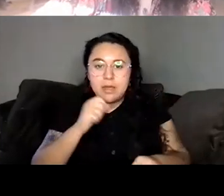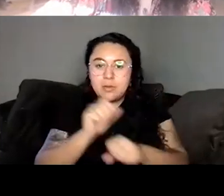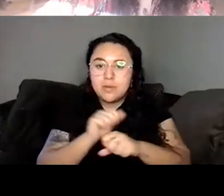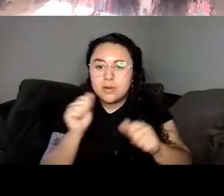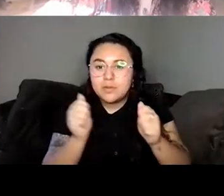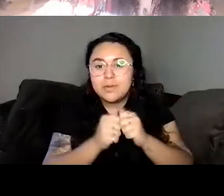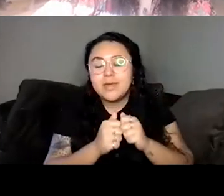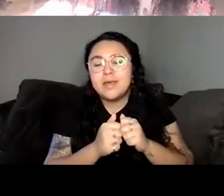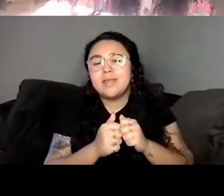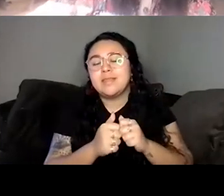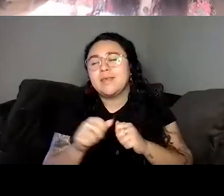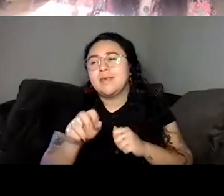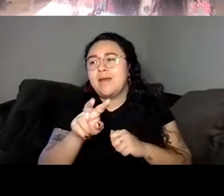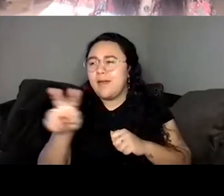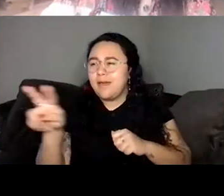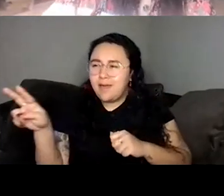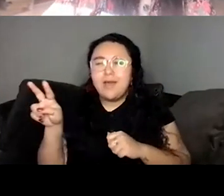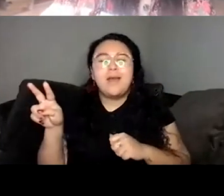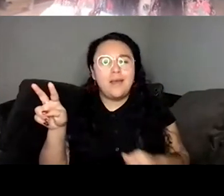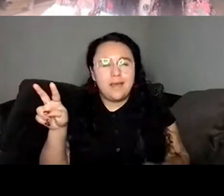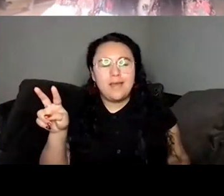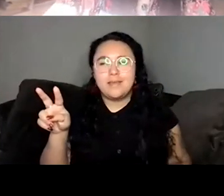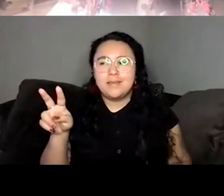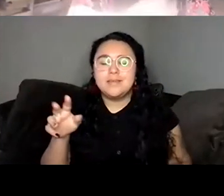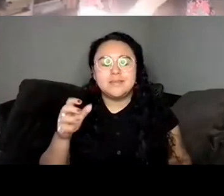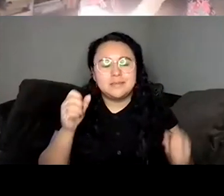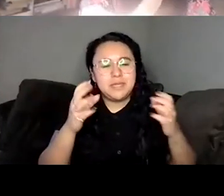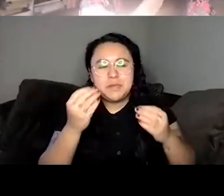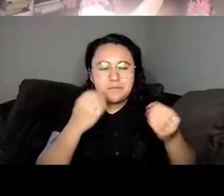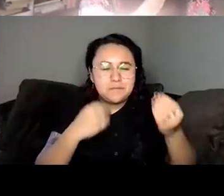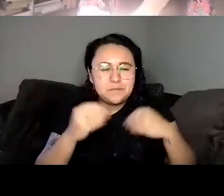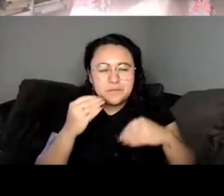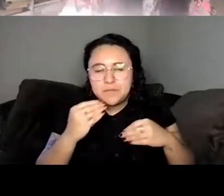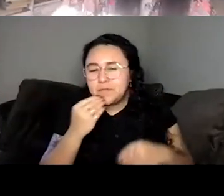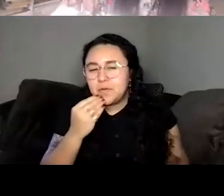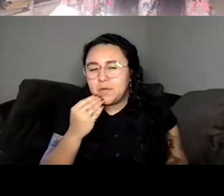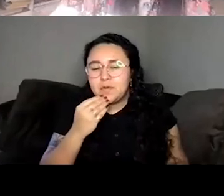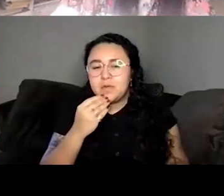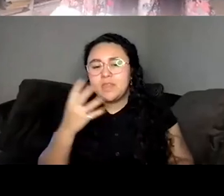with and have a lot of really amazing food and like, obviously they shut down for a while